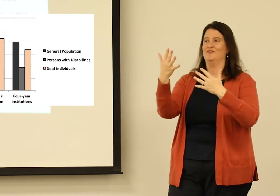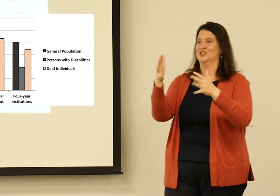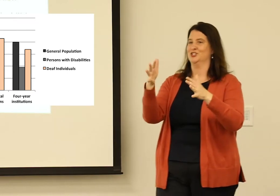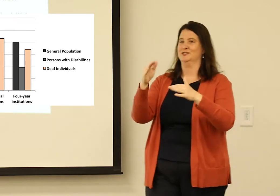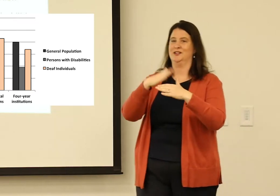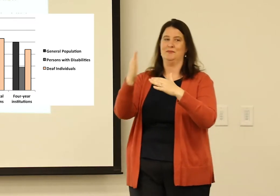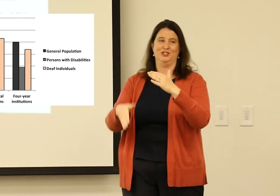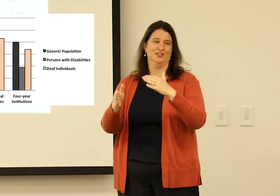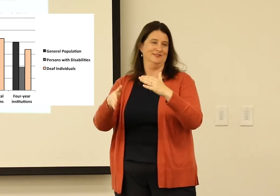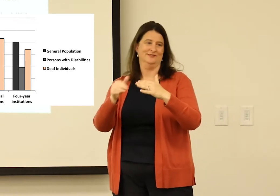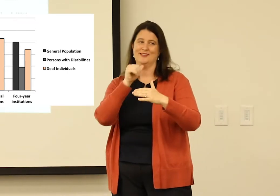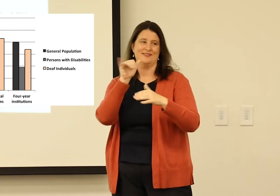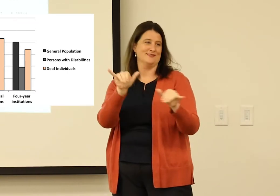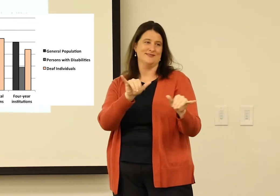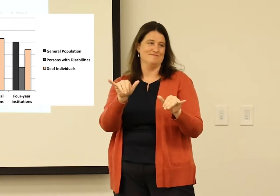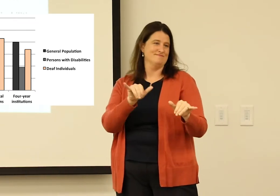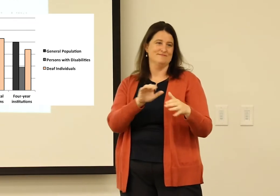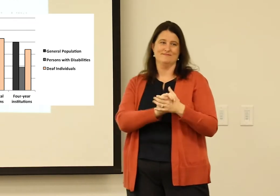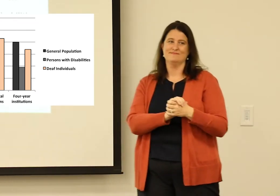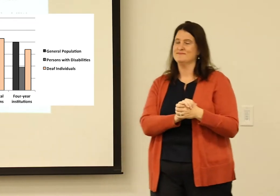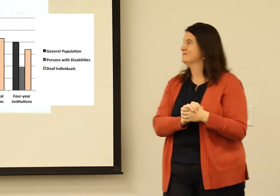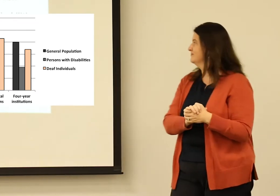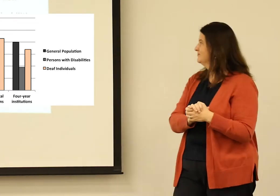when we talked about enrollment, that doesn't look at completion.